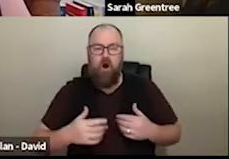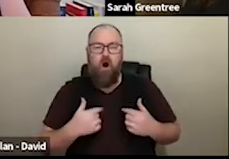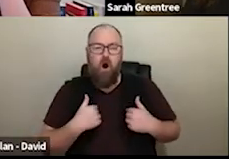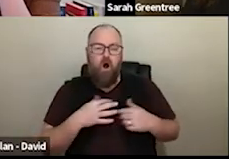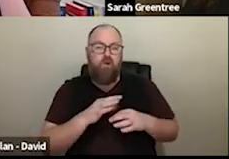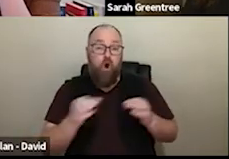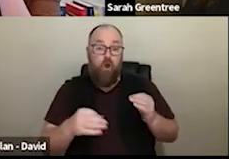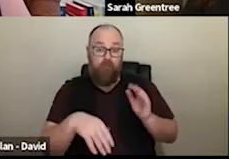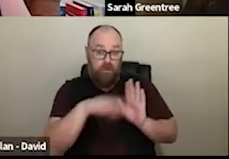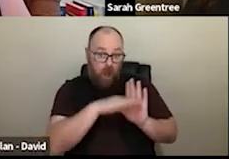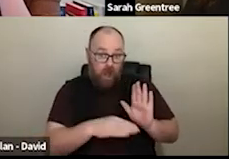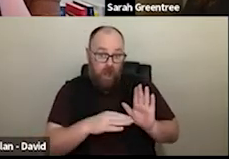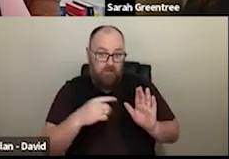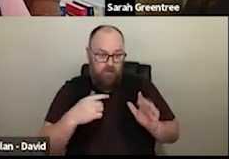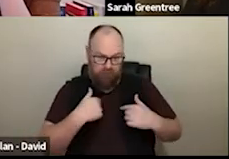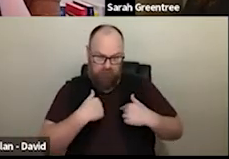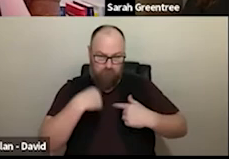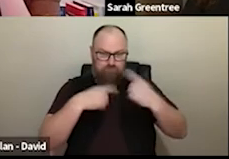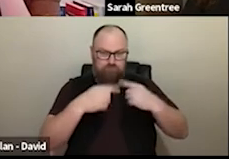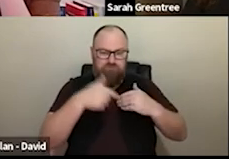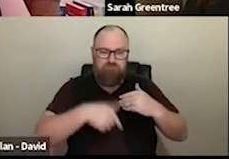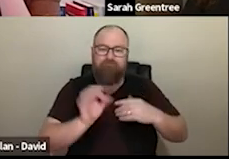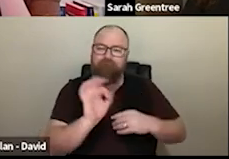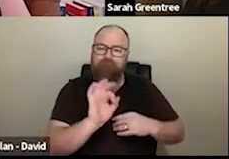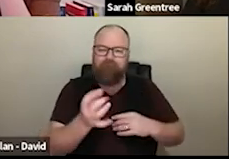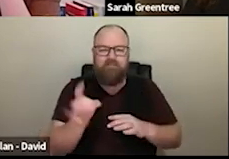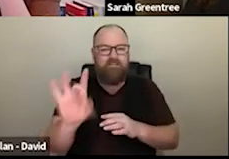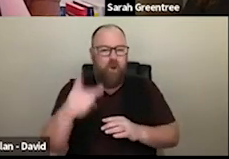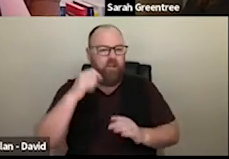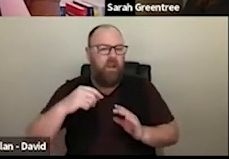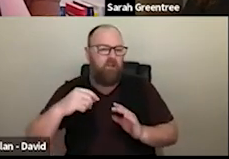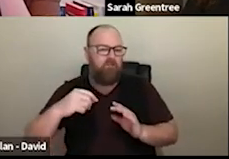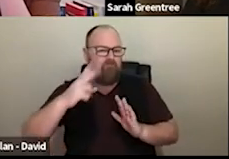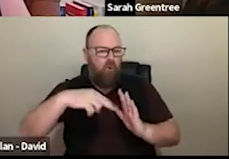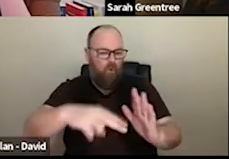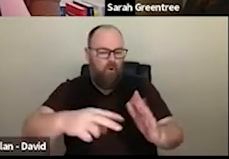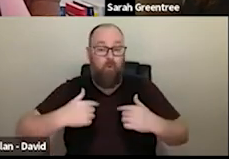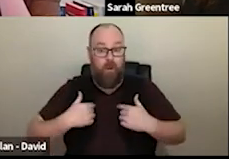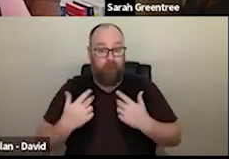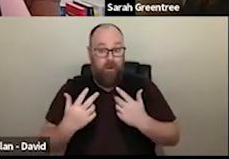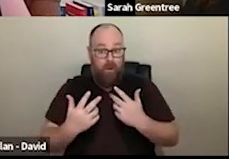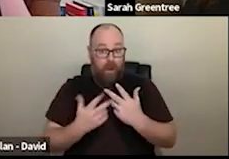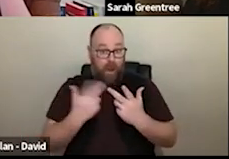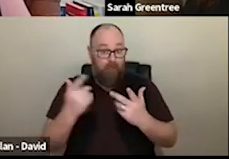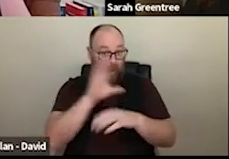they were go through it I really encourage you to sort of have a look at them. in a lot of detail, I encourage you to have a There'll be other webinars that we're doing over the course of the course of the next few weeks as well.